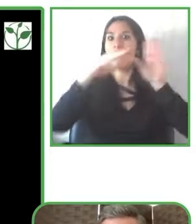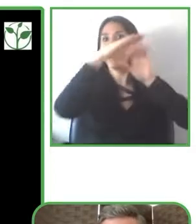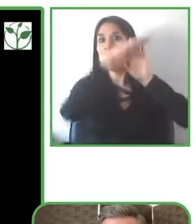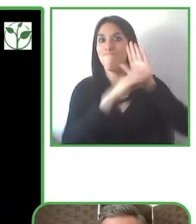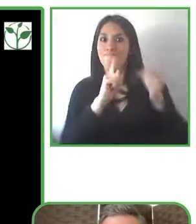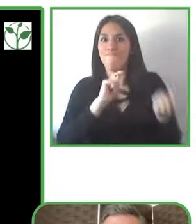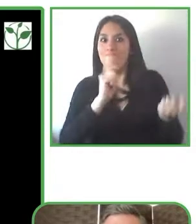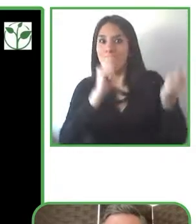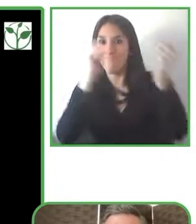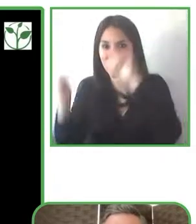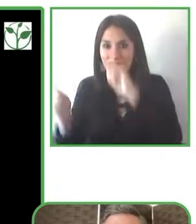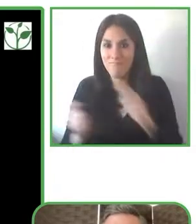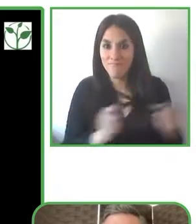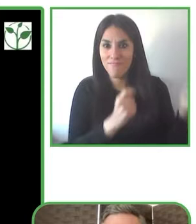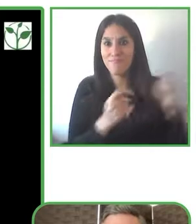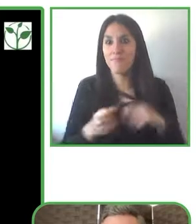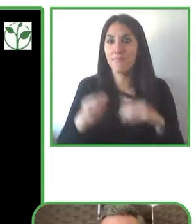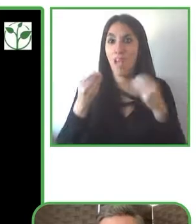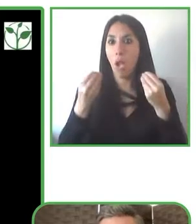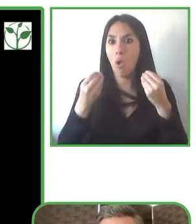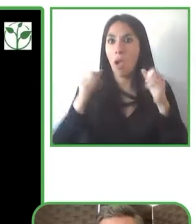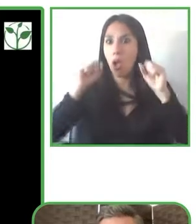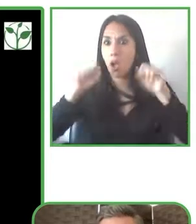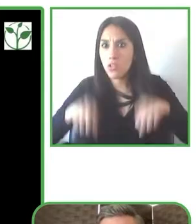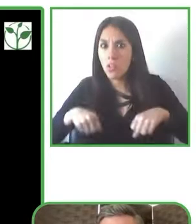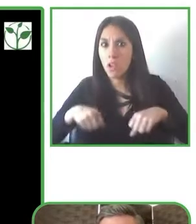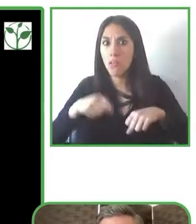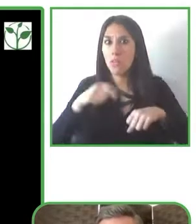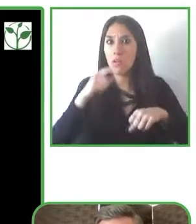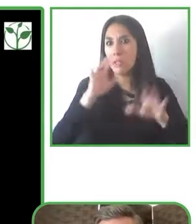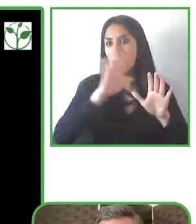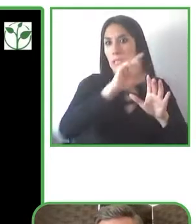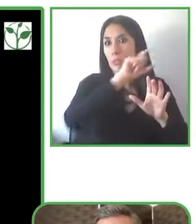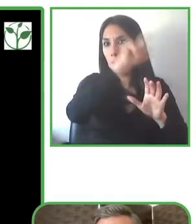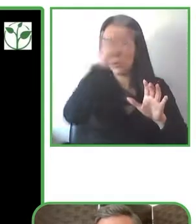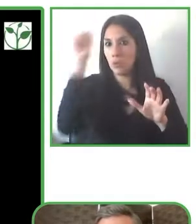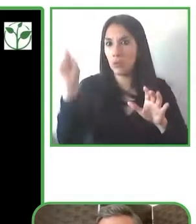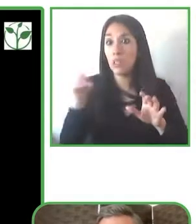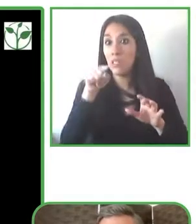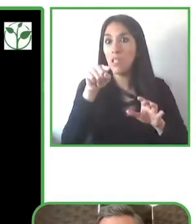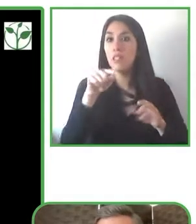goals but then in turn impact the greater community and impact access to among